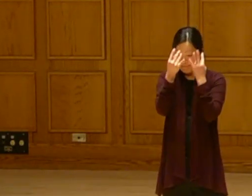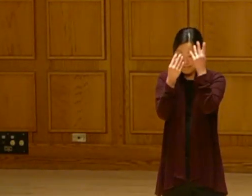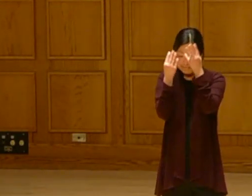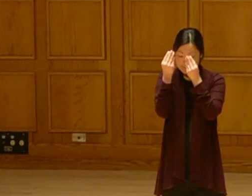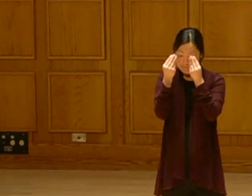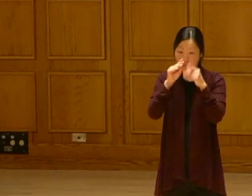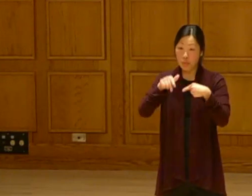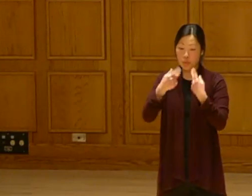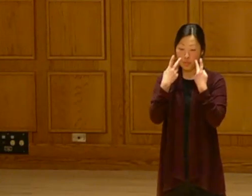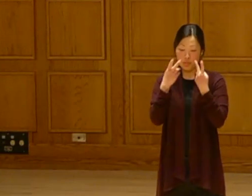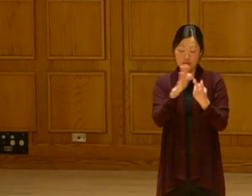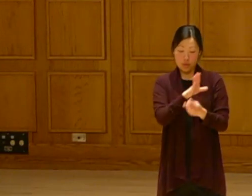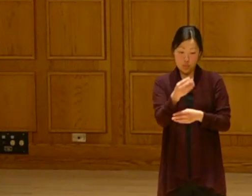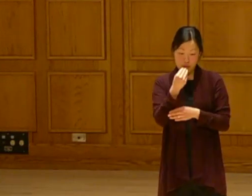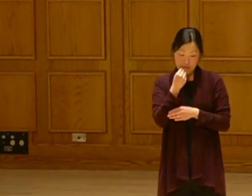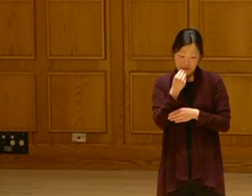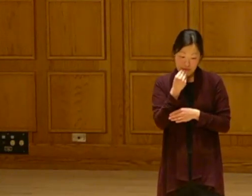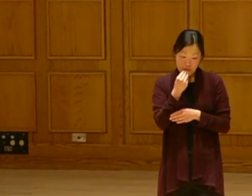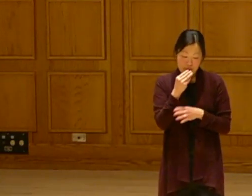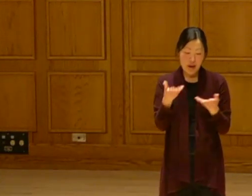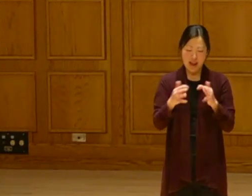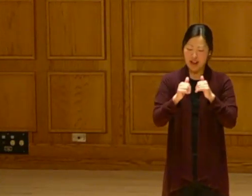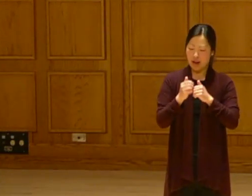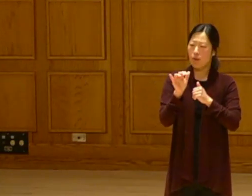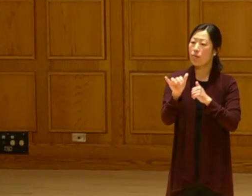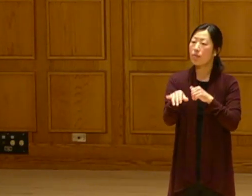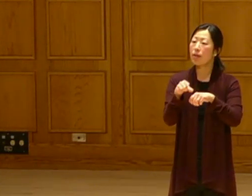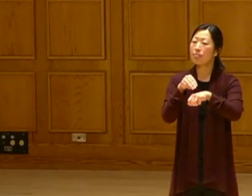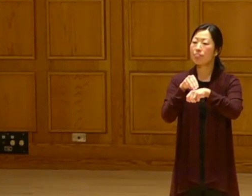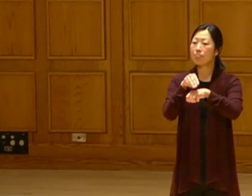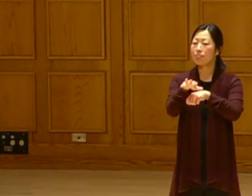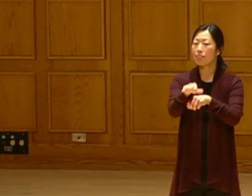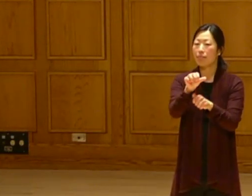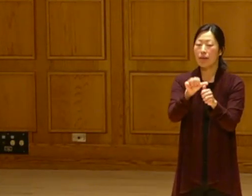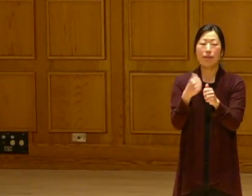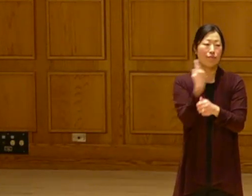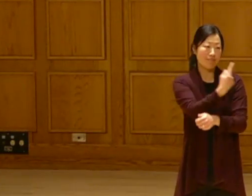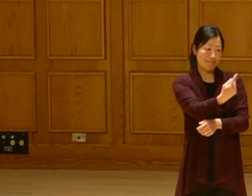It is something to consider when you are looking at your food system and how that affects everybody.